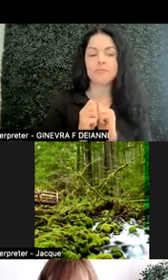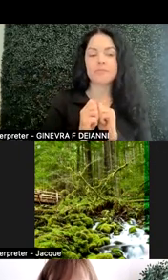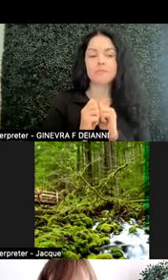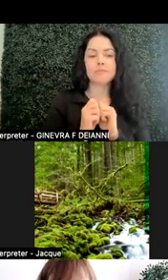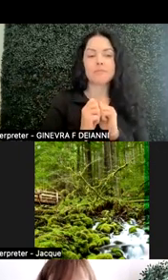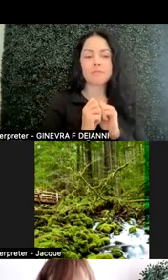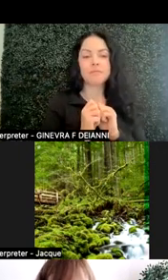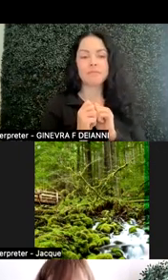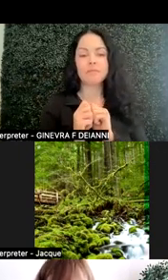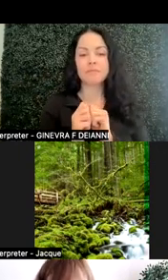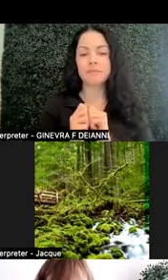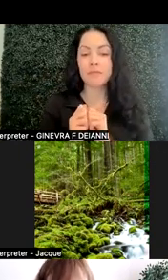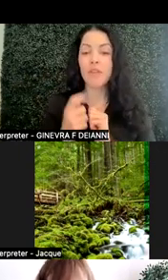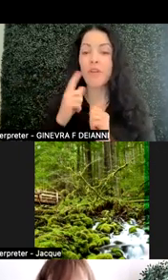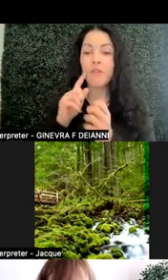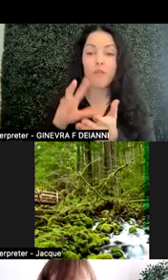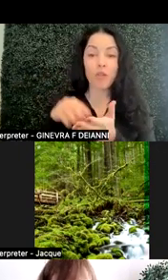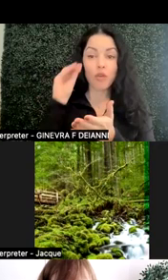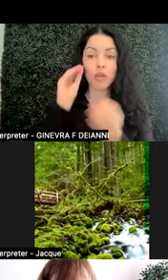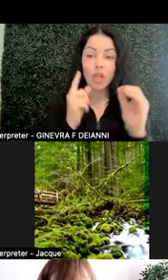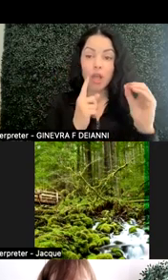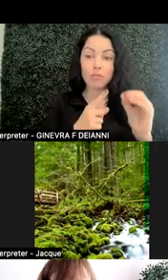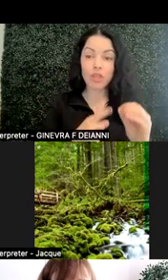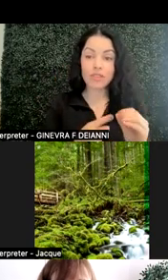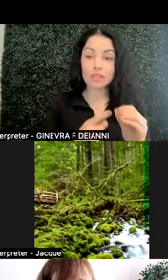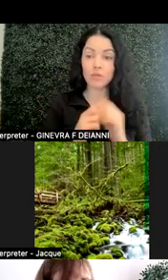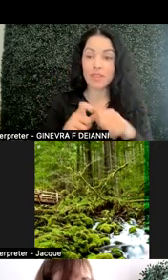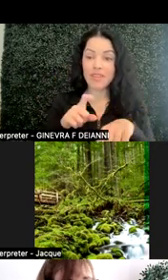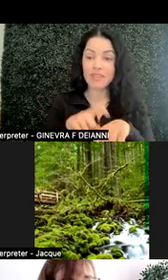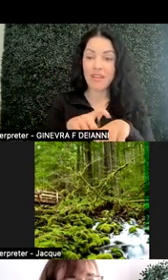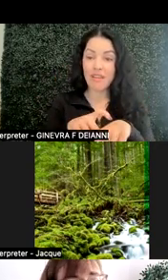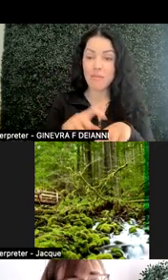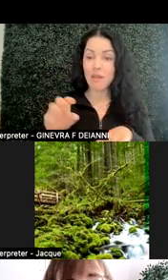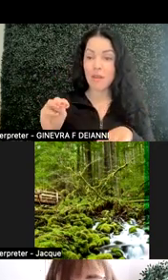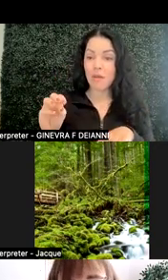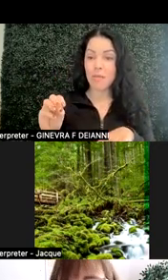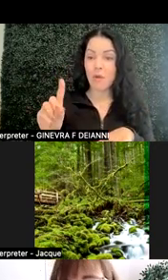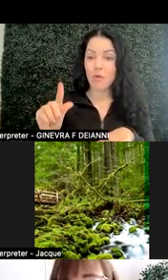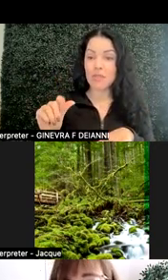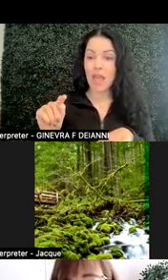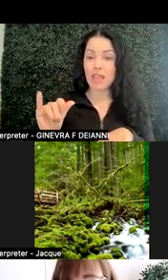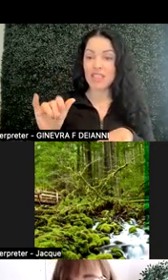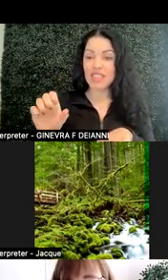Regarding learning objectives, tying the varying modalities. That's a question. I'm not sure what the question is?